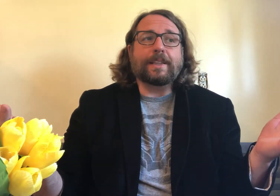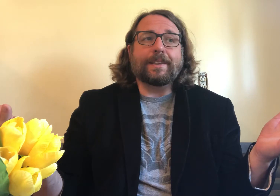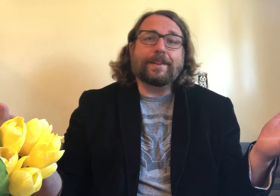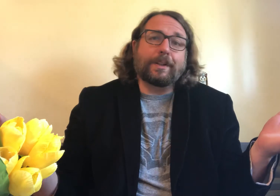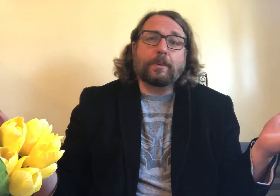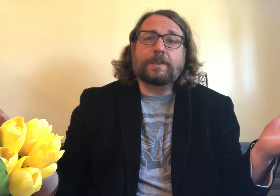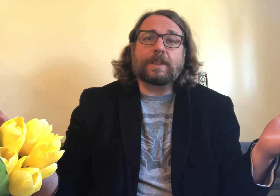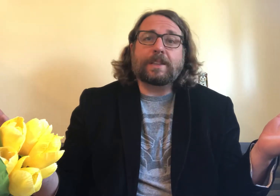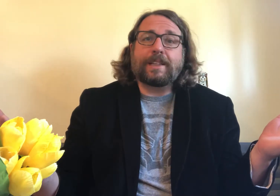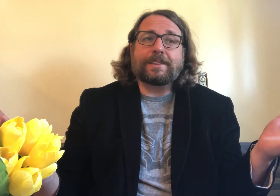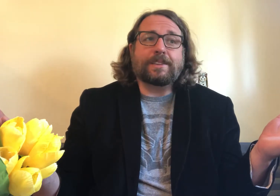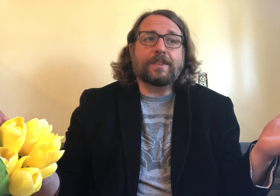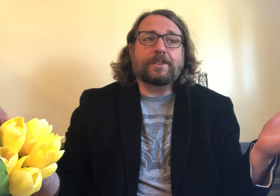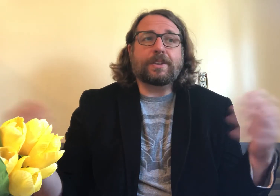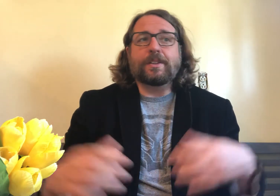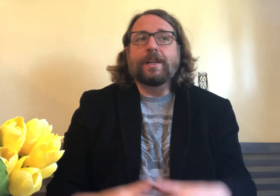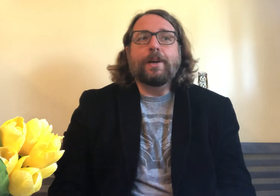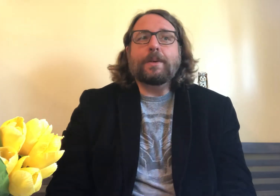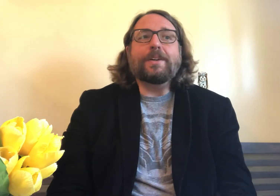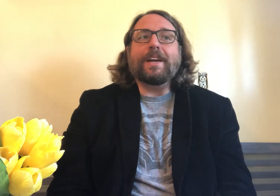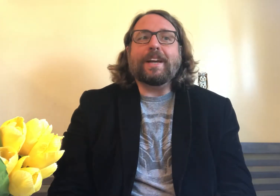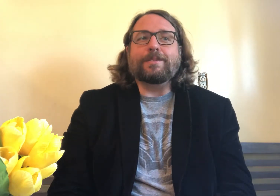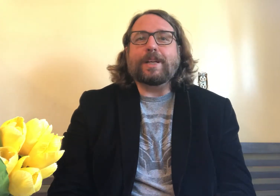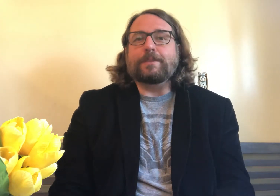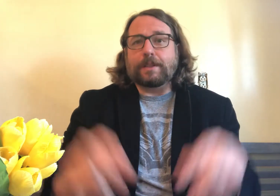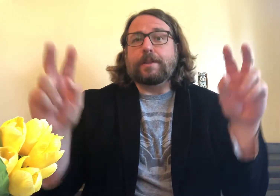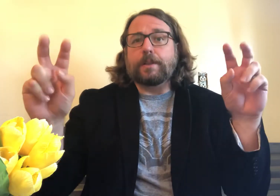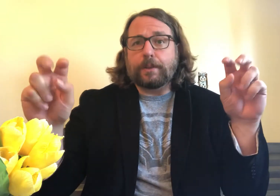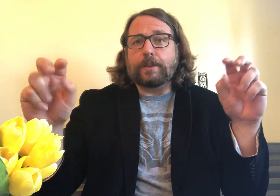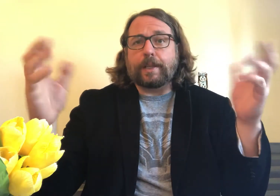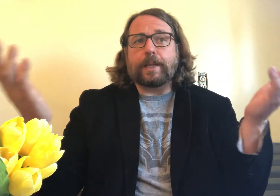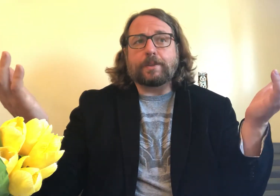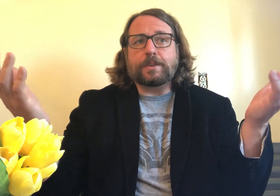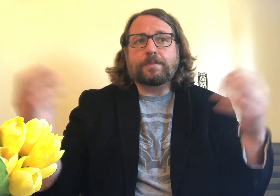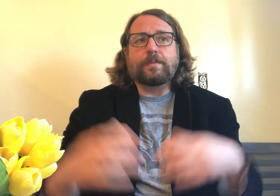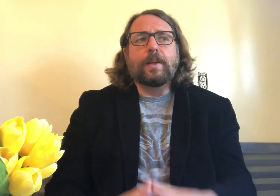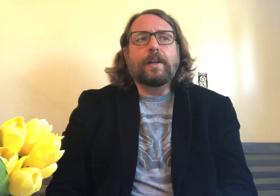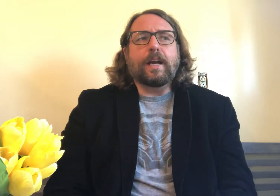in our linguistics class this semester, we do not have time to “learn” the language.